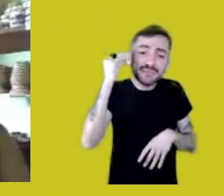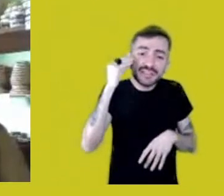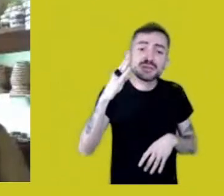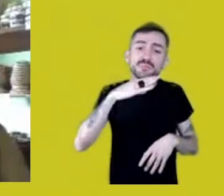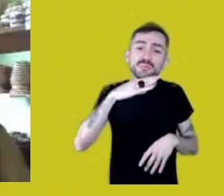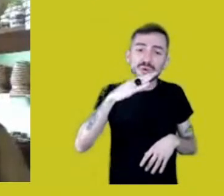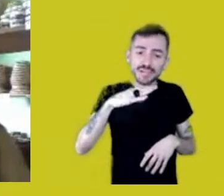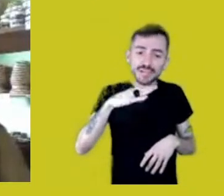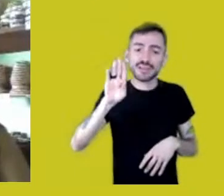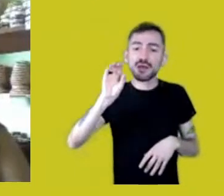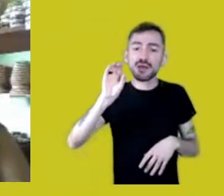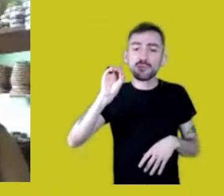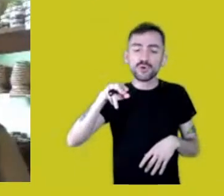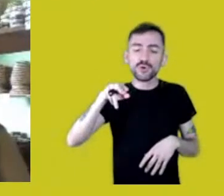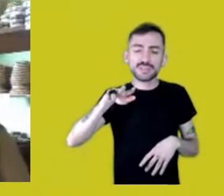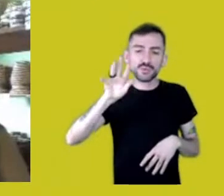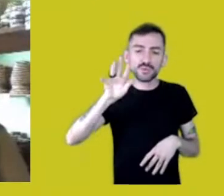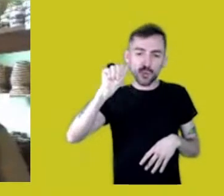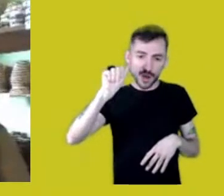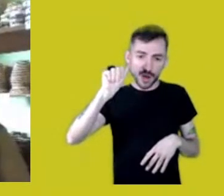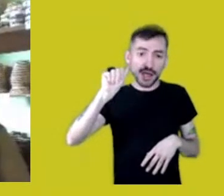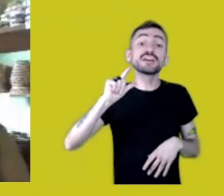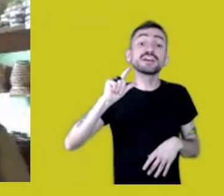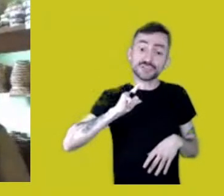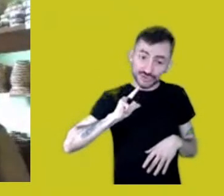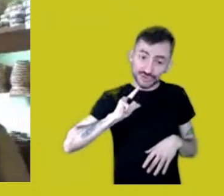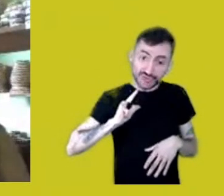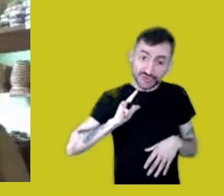It’s a brand on its own: Baniwa.